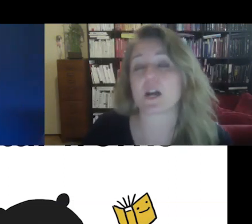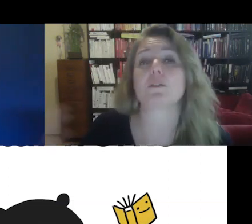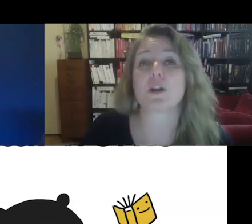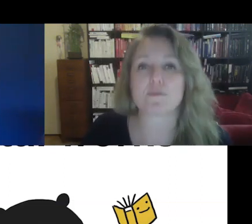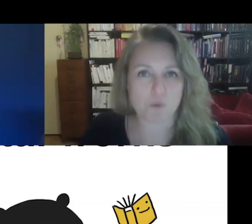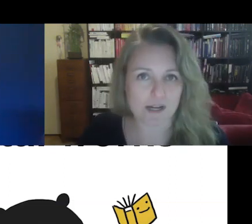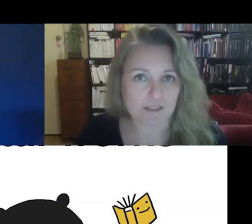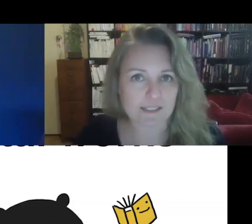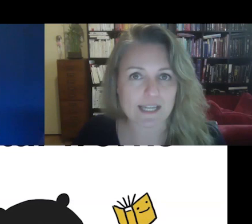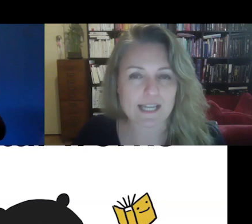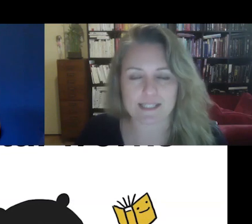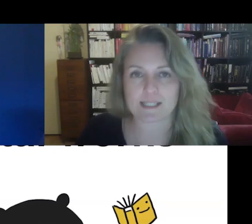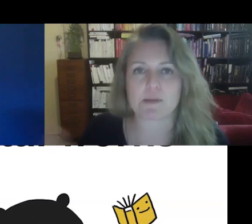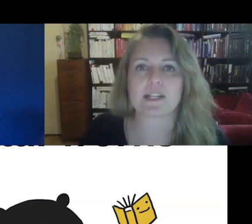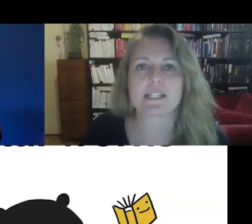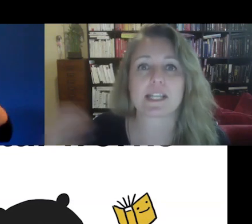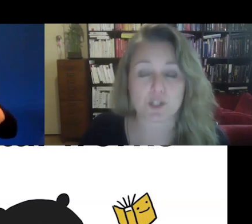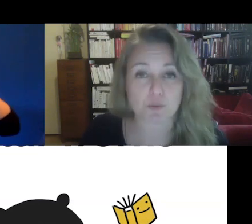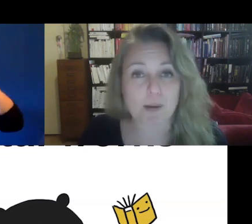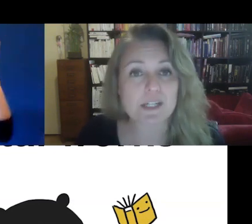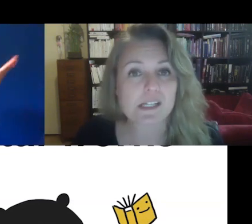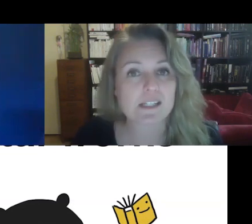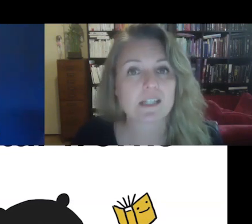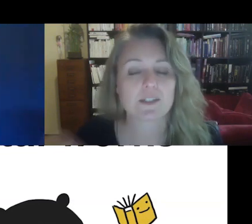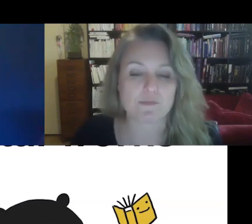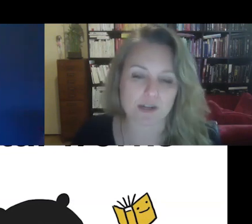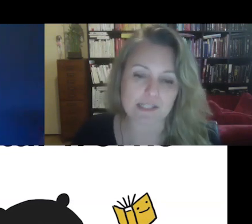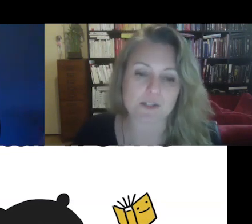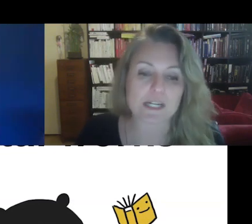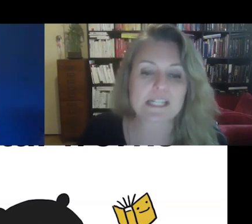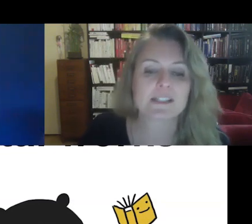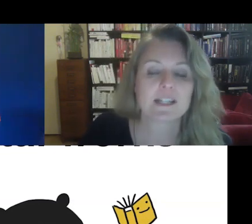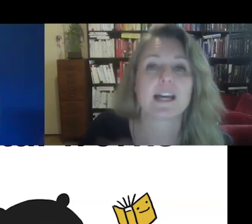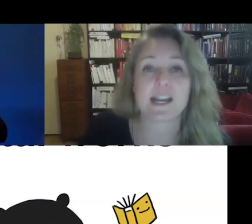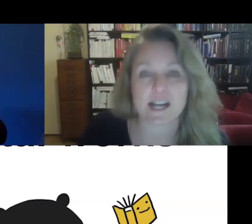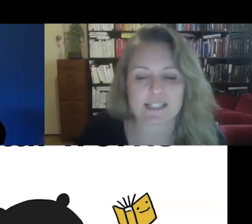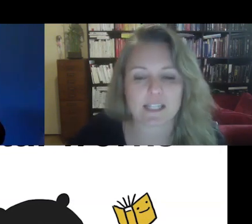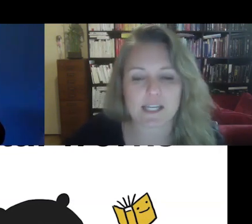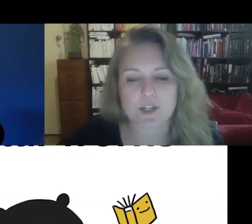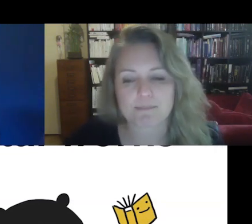lot of the world is experiencing disruptions to various degrees, and isolation.